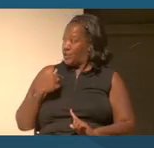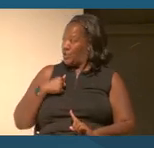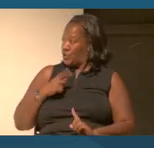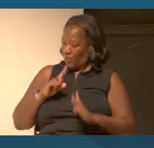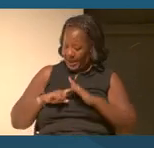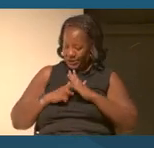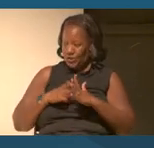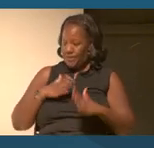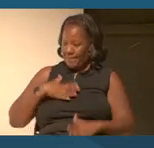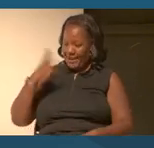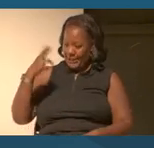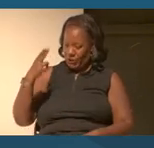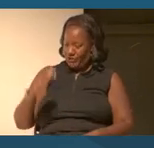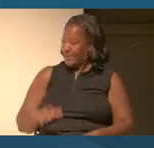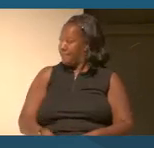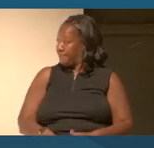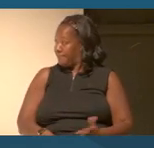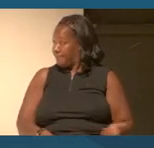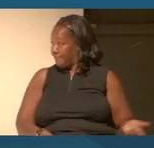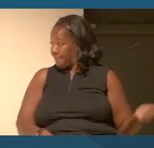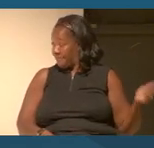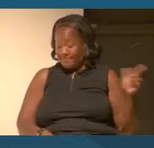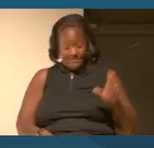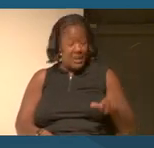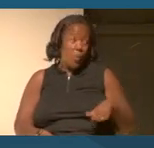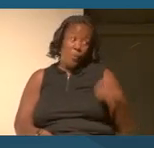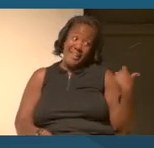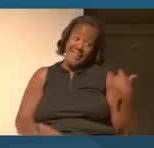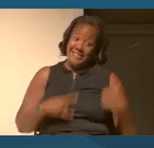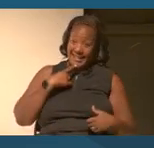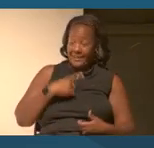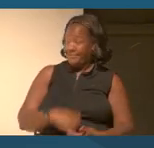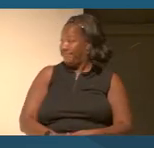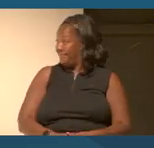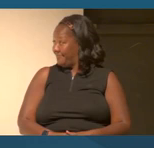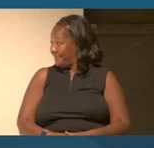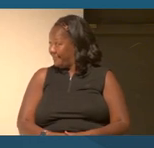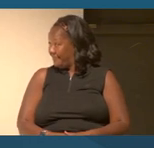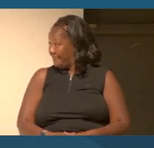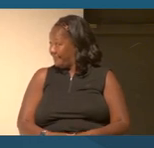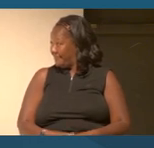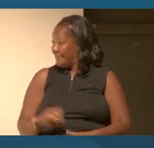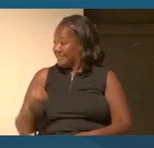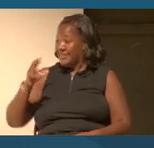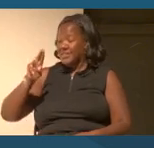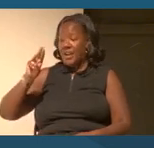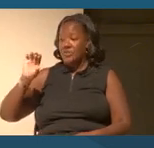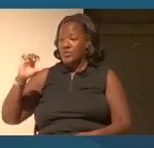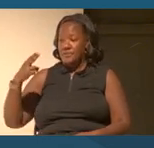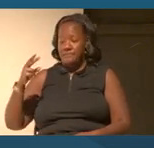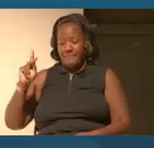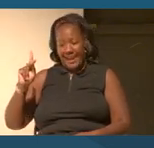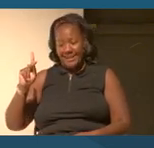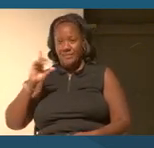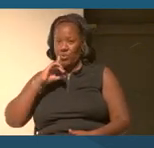Perfect. What he said. Dr Mack, you'll have the last word. Take us out.